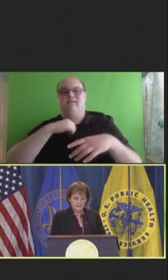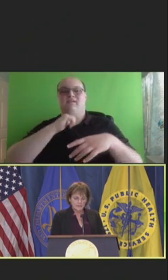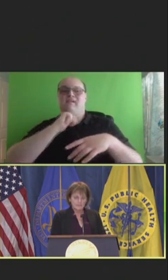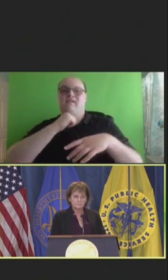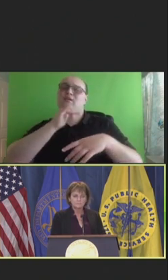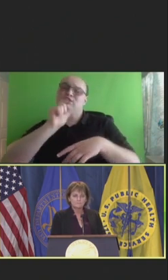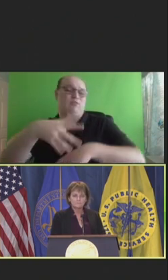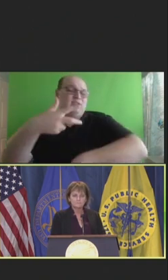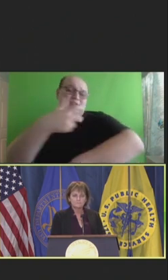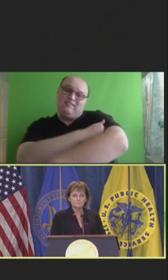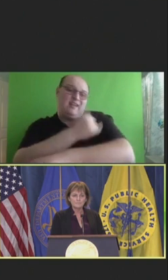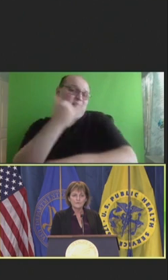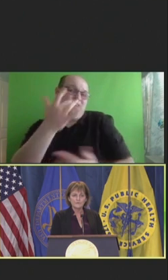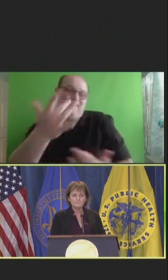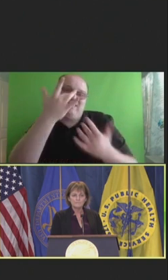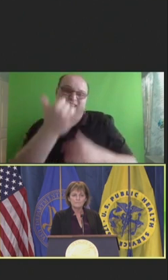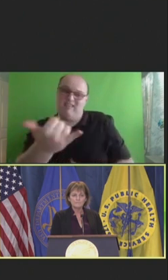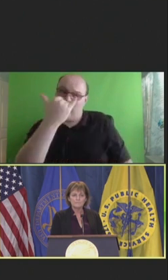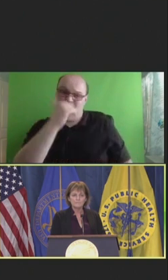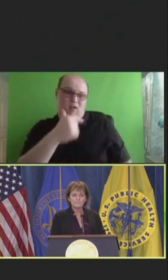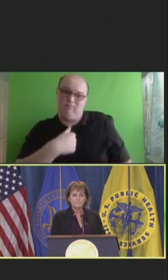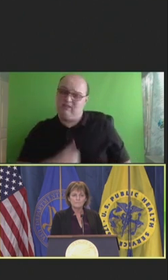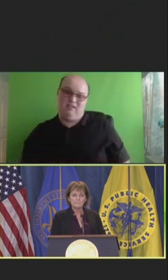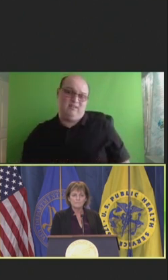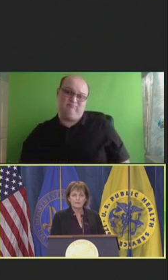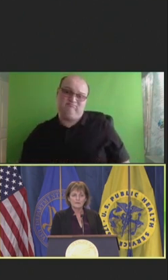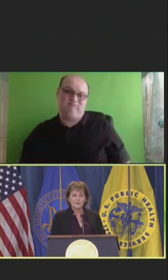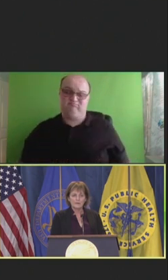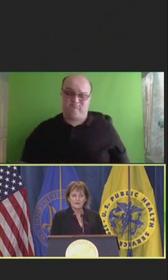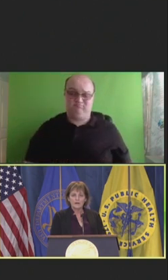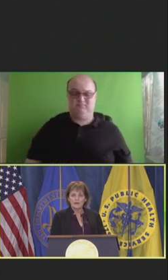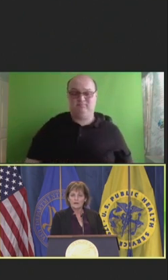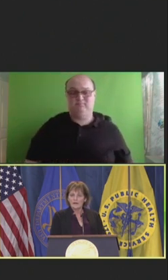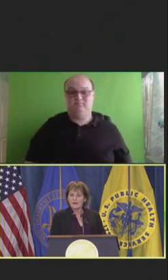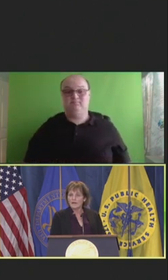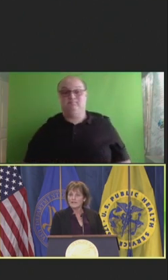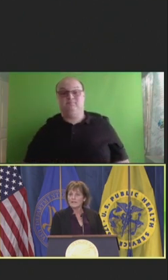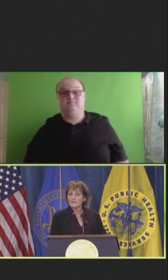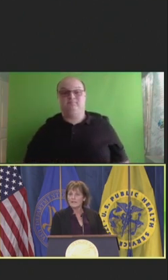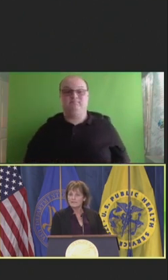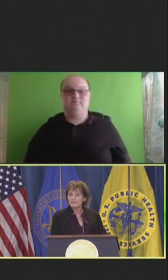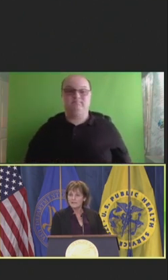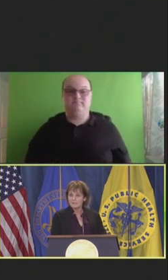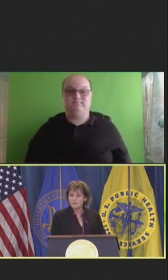Right? "I can't take this anymore."